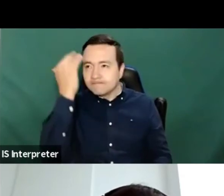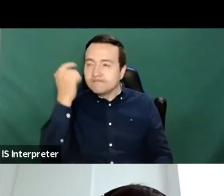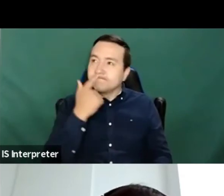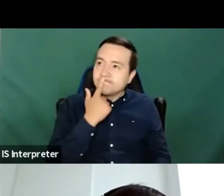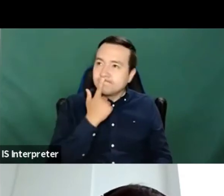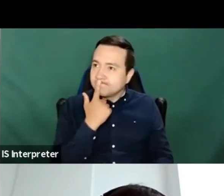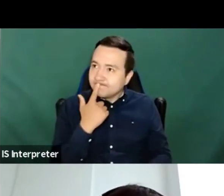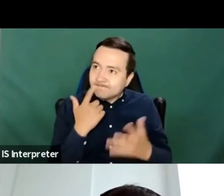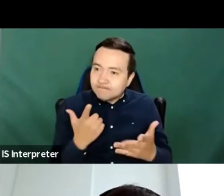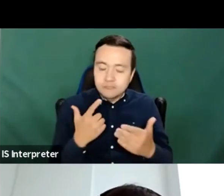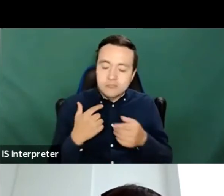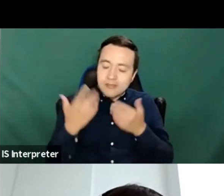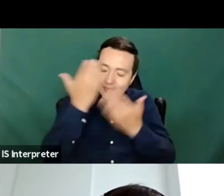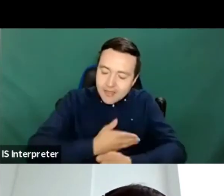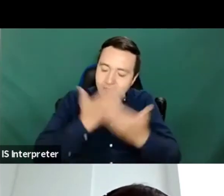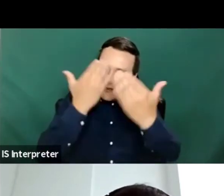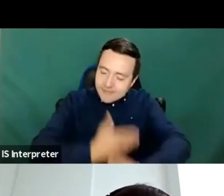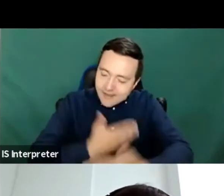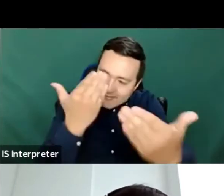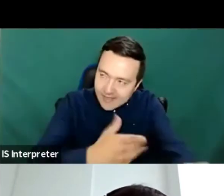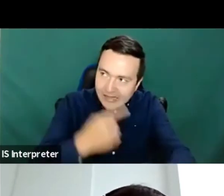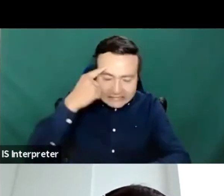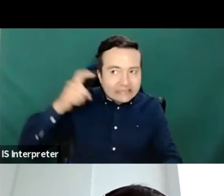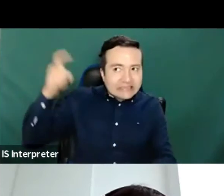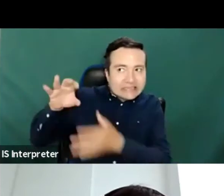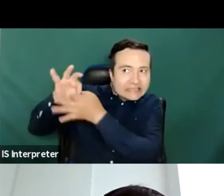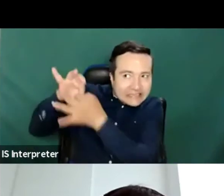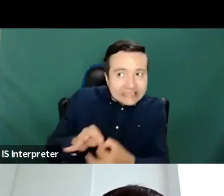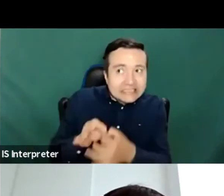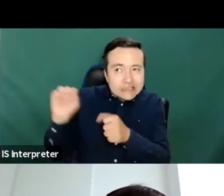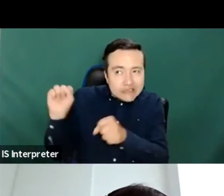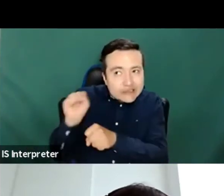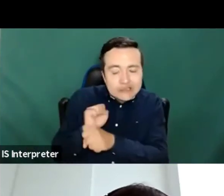the day to day sort of oh my god let's get this working and and and discussions with